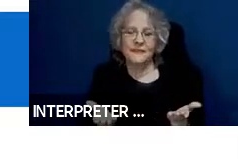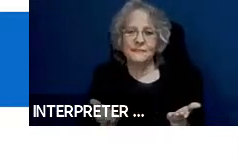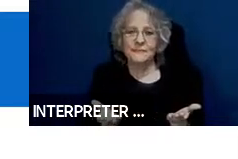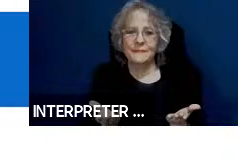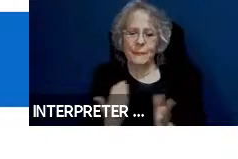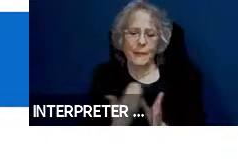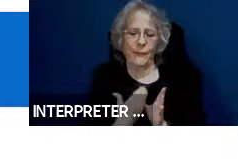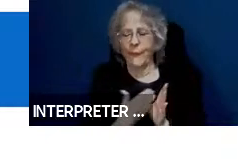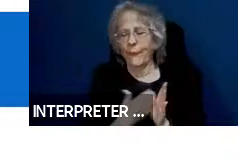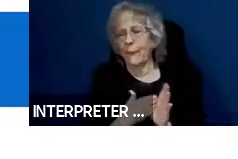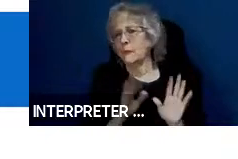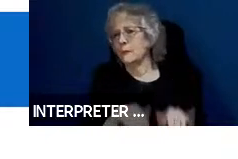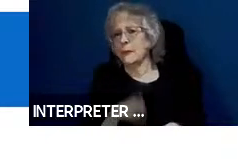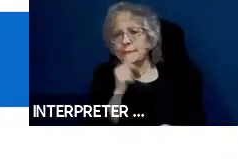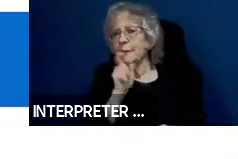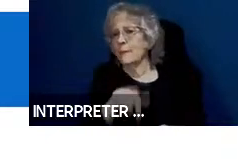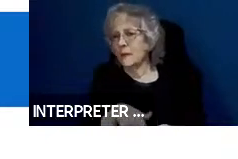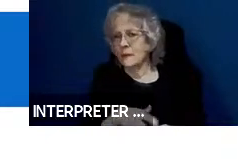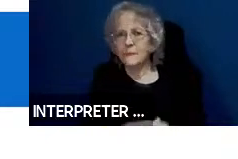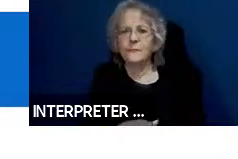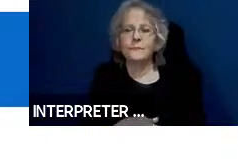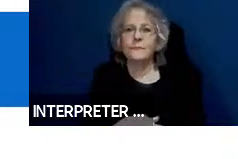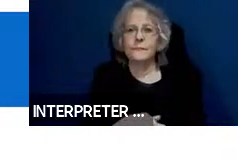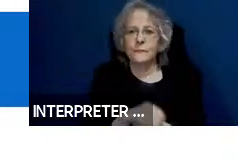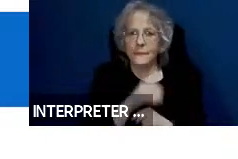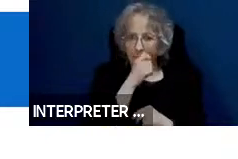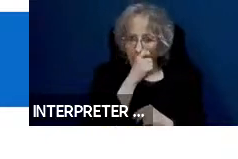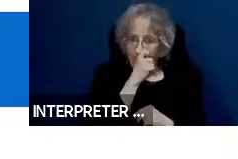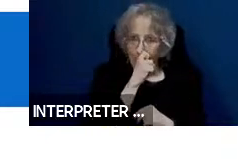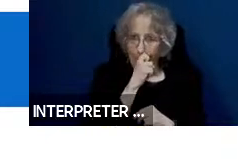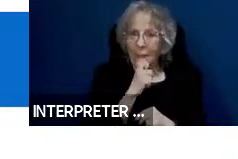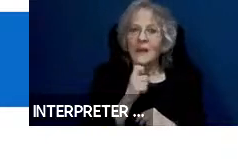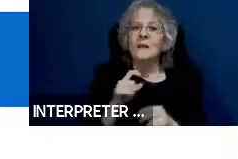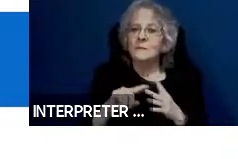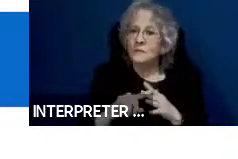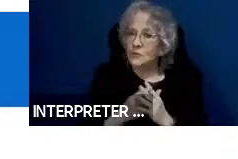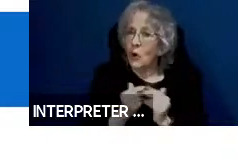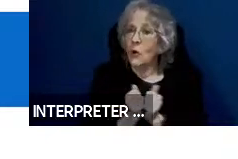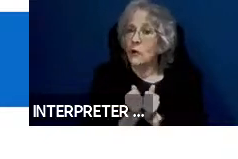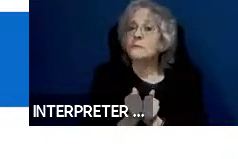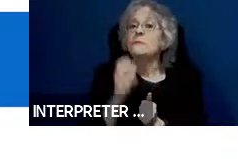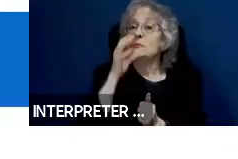to them or unneeded to them. So start with the assumption it is needed and then the smarter